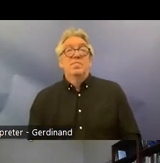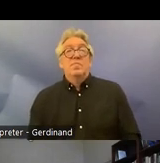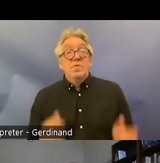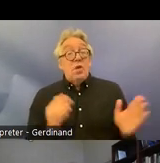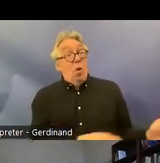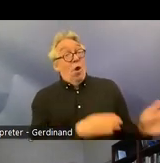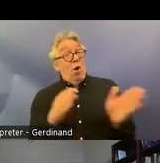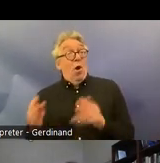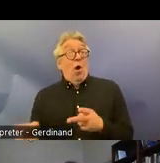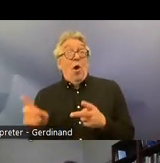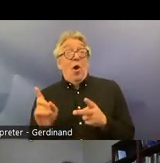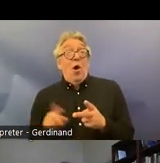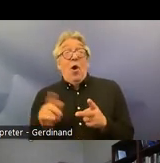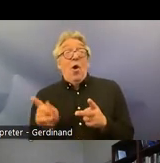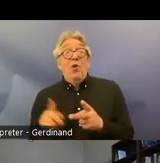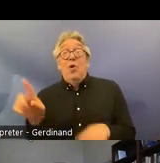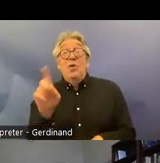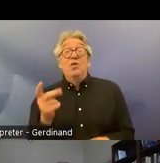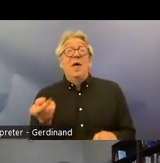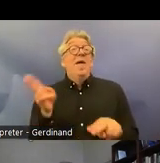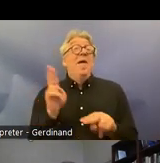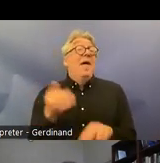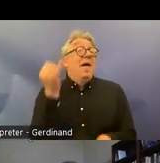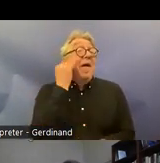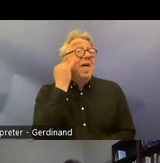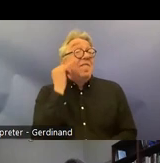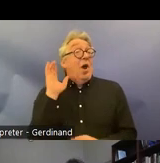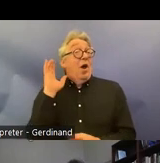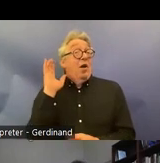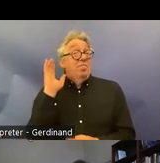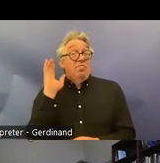question what does it mean to incorporate the convention at all um you